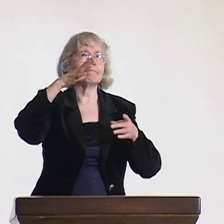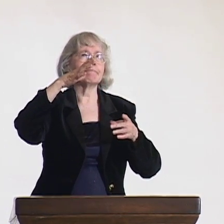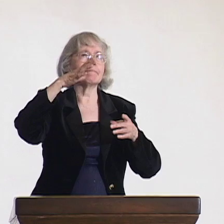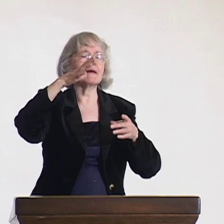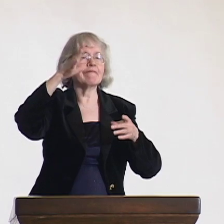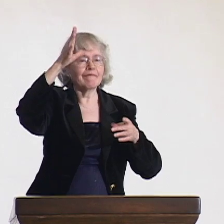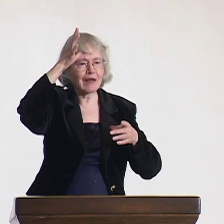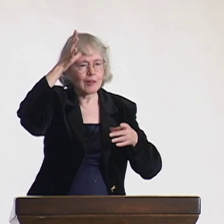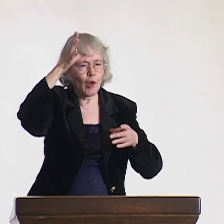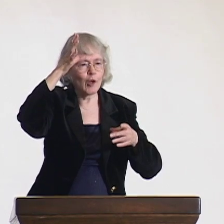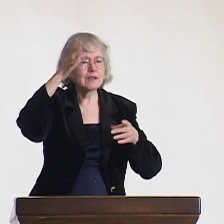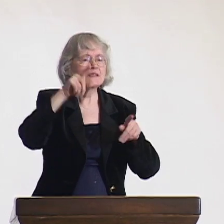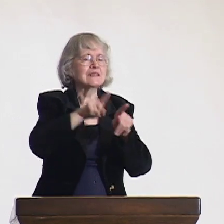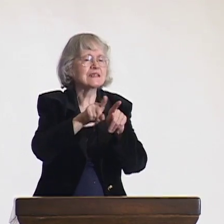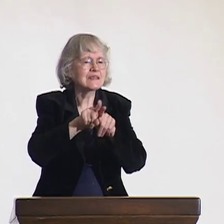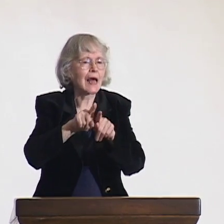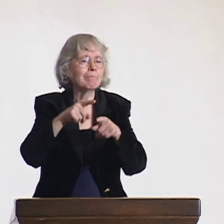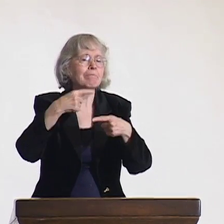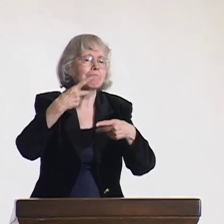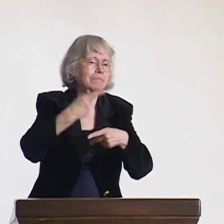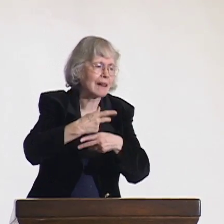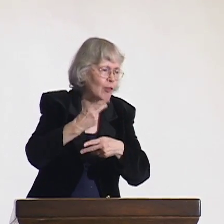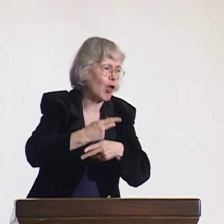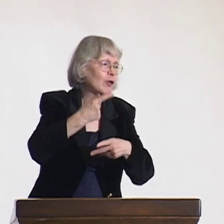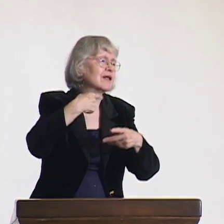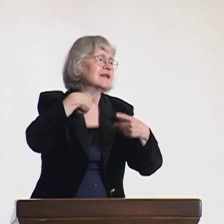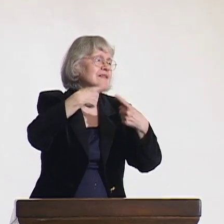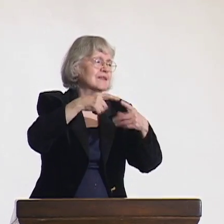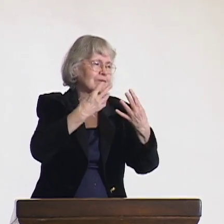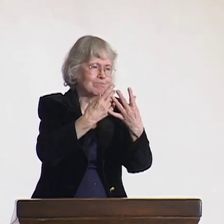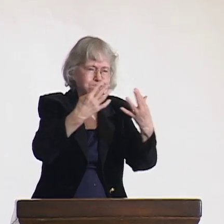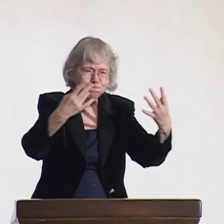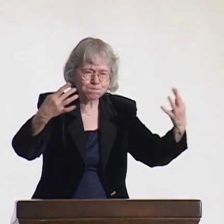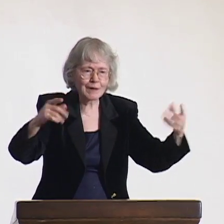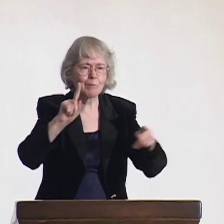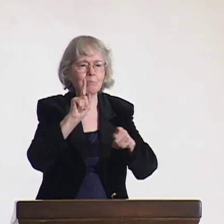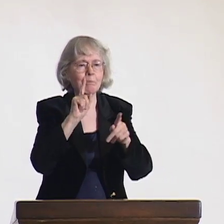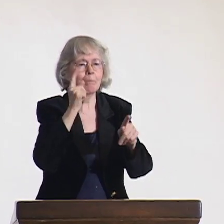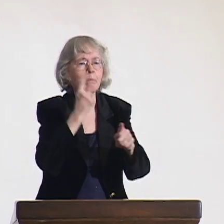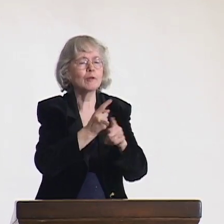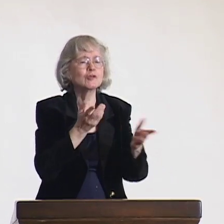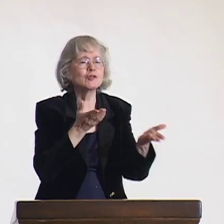I'm from a large family, and we lived on a big farm. So they were all close to me.